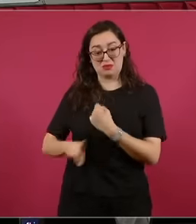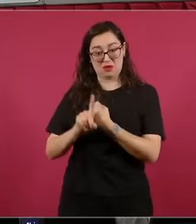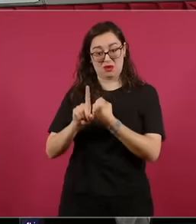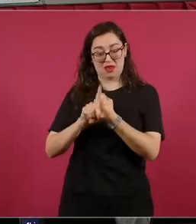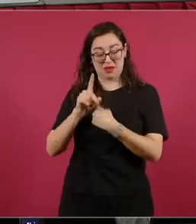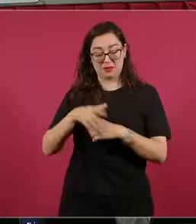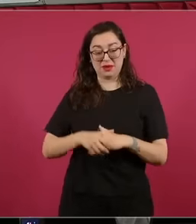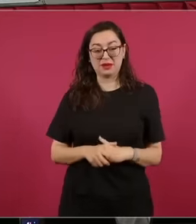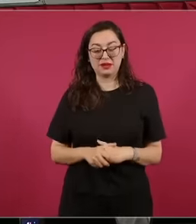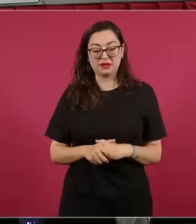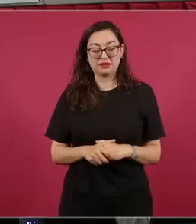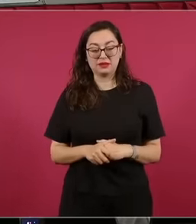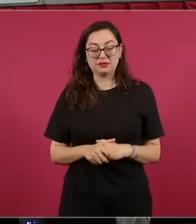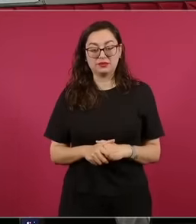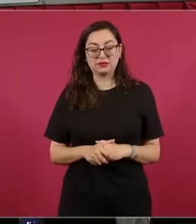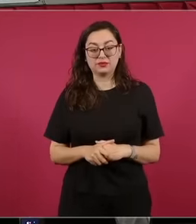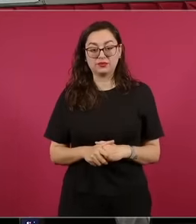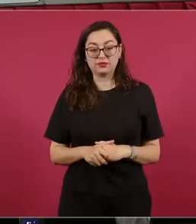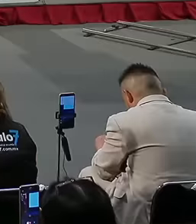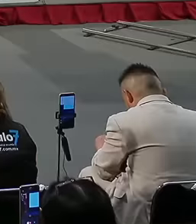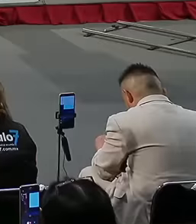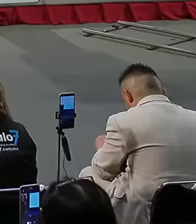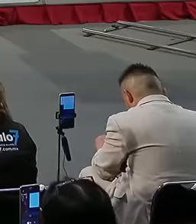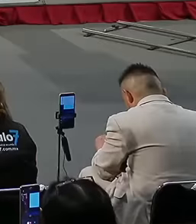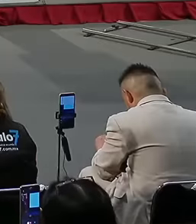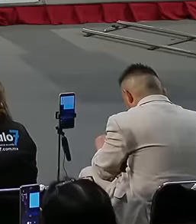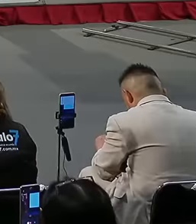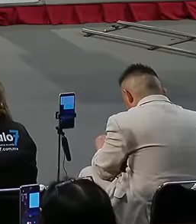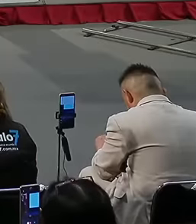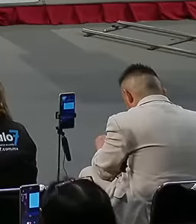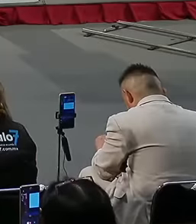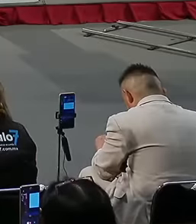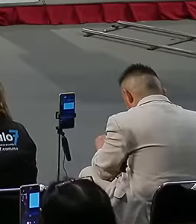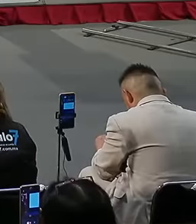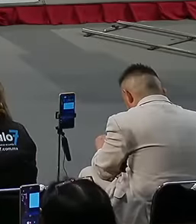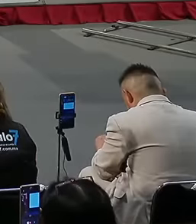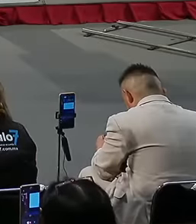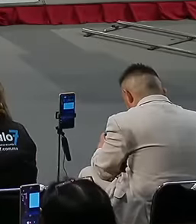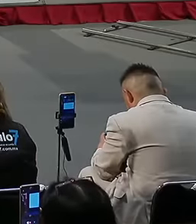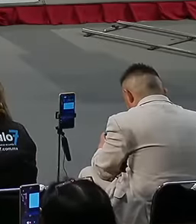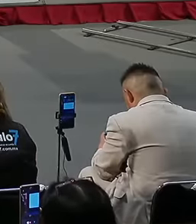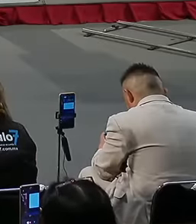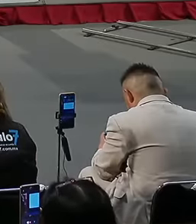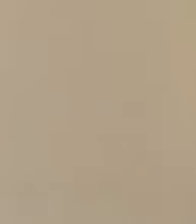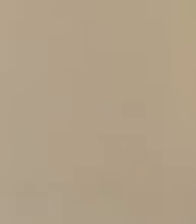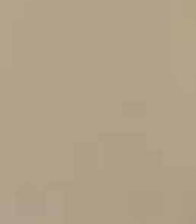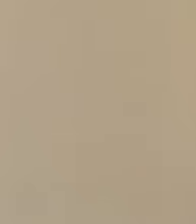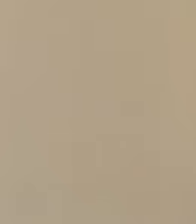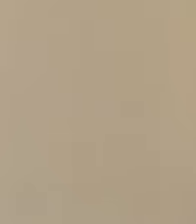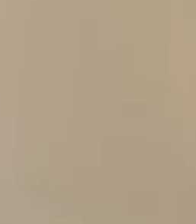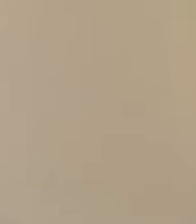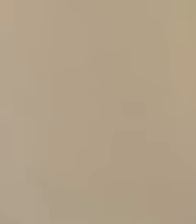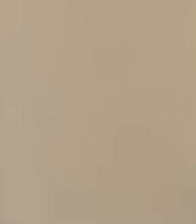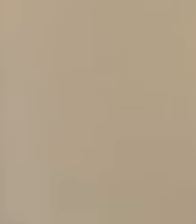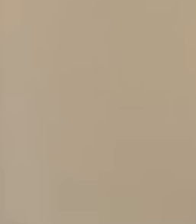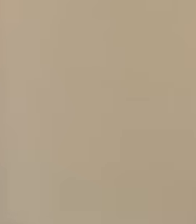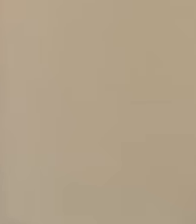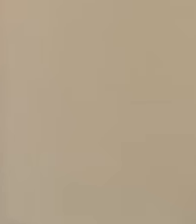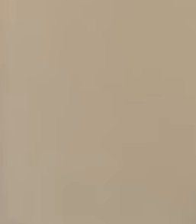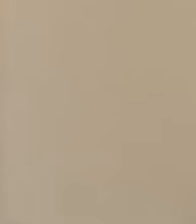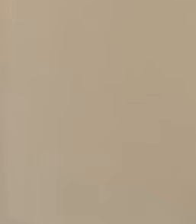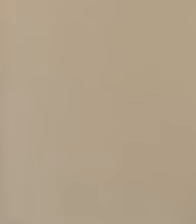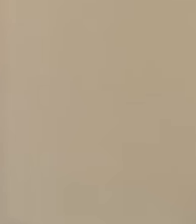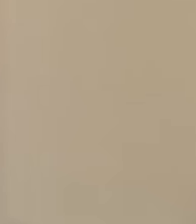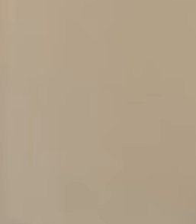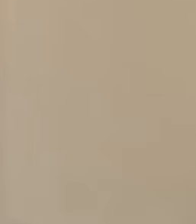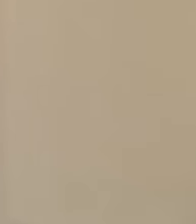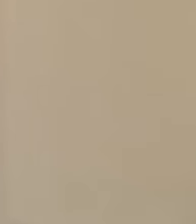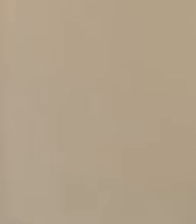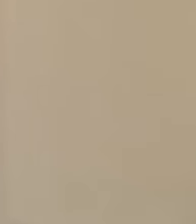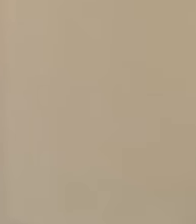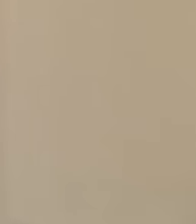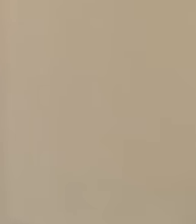a response was given to the interested party in the sense that the decree in the that was based